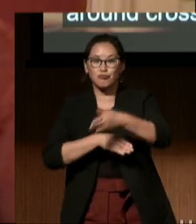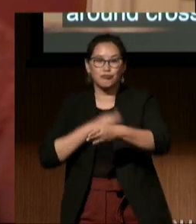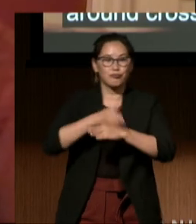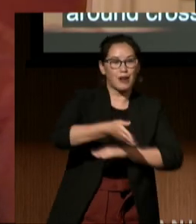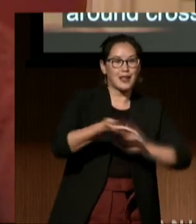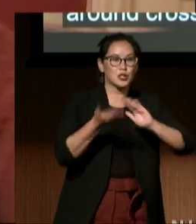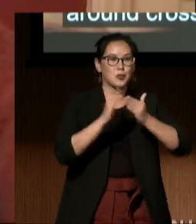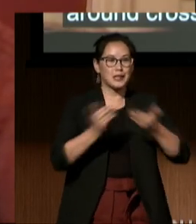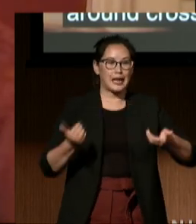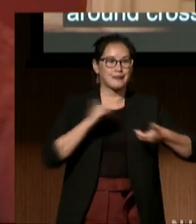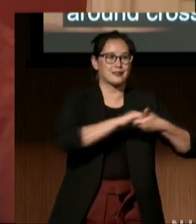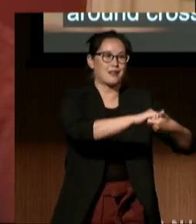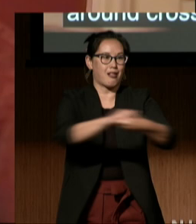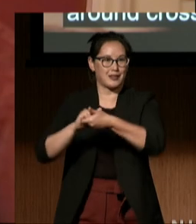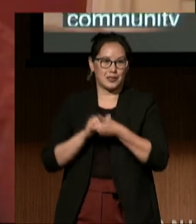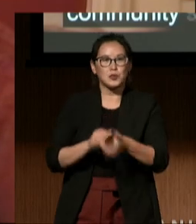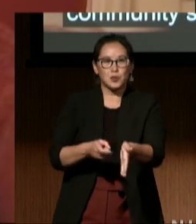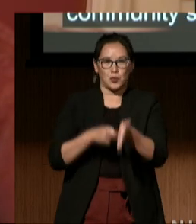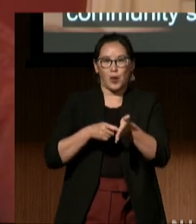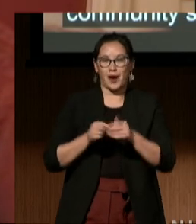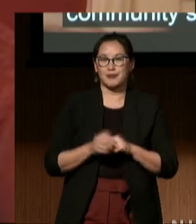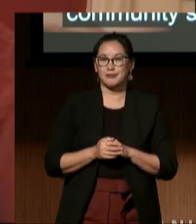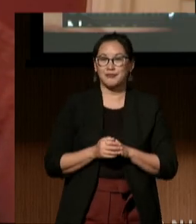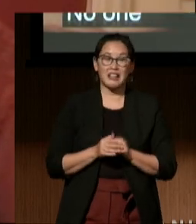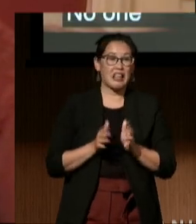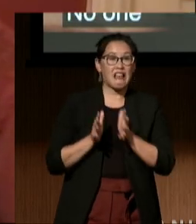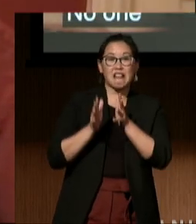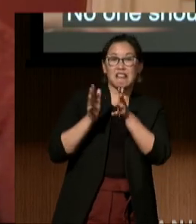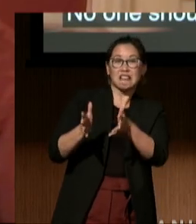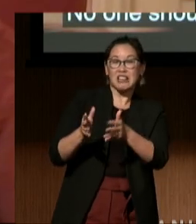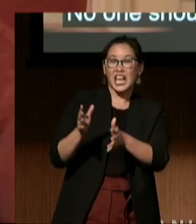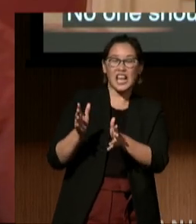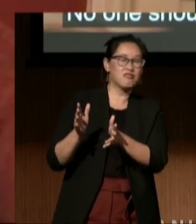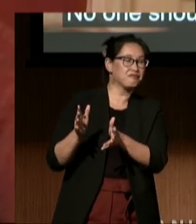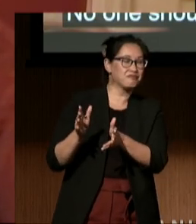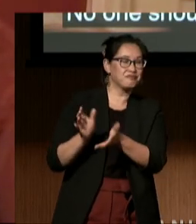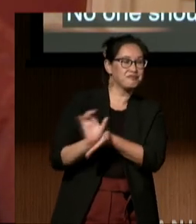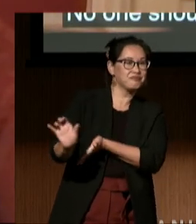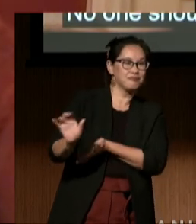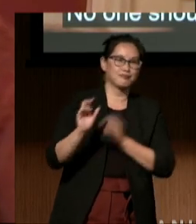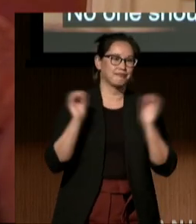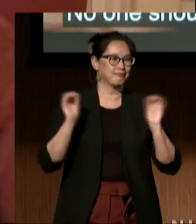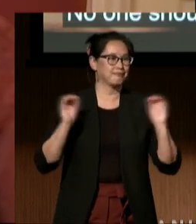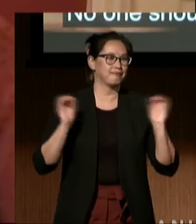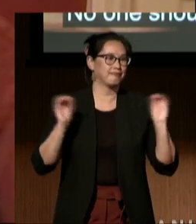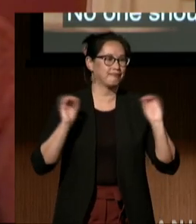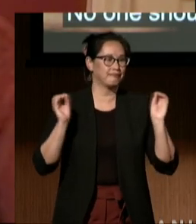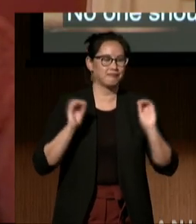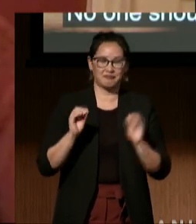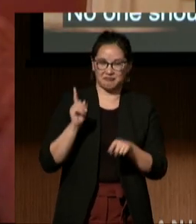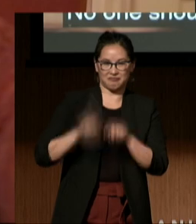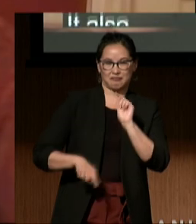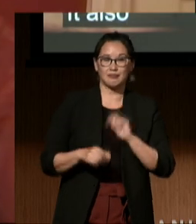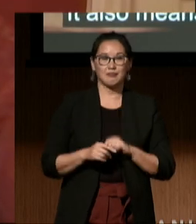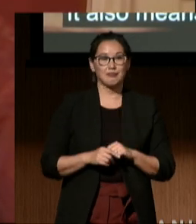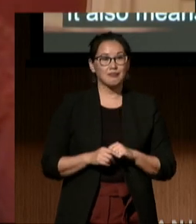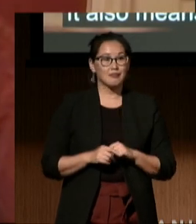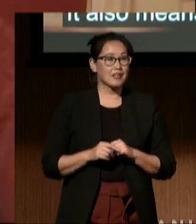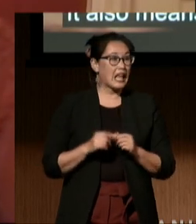No one should be left behind. It also means jacking up sidewalks to create curb cuts,